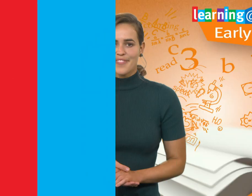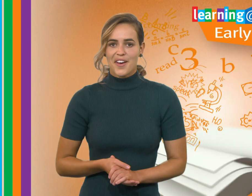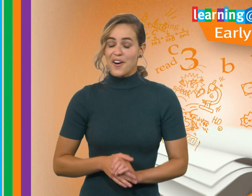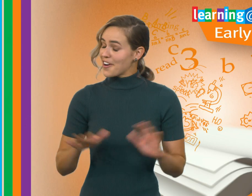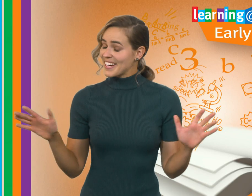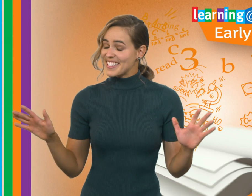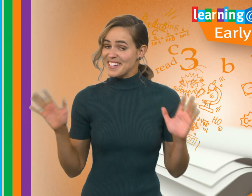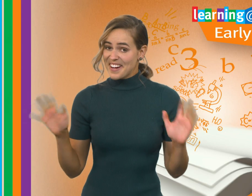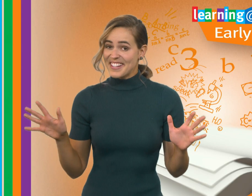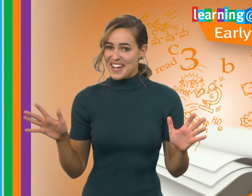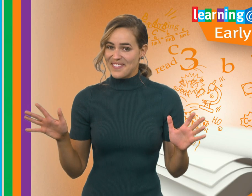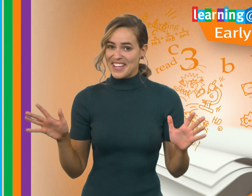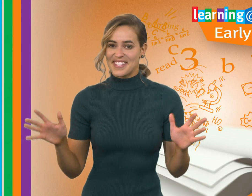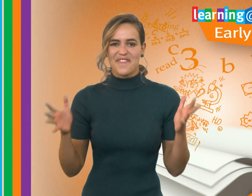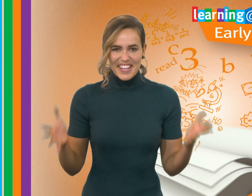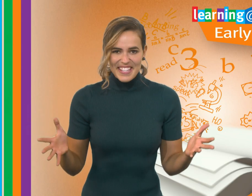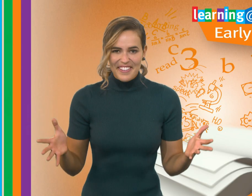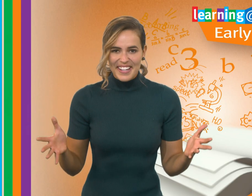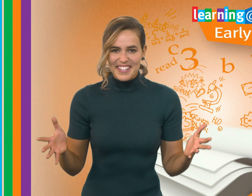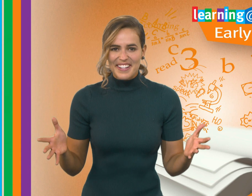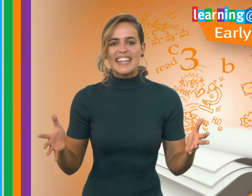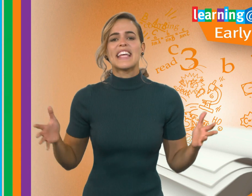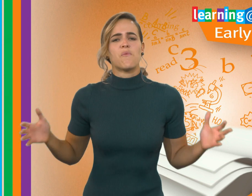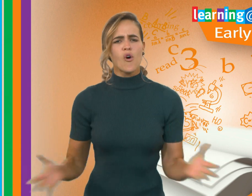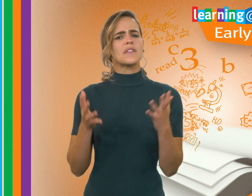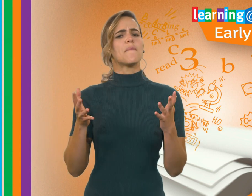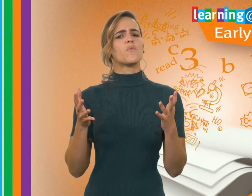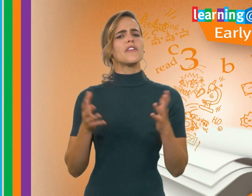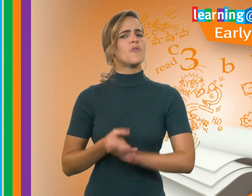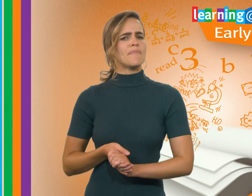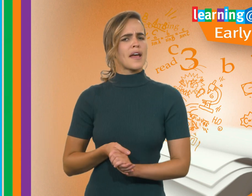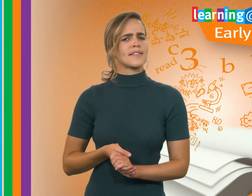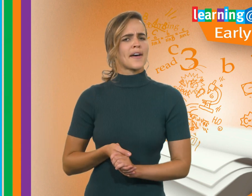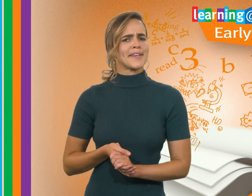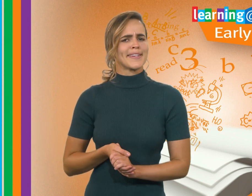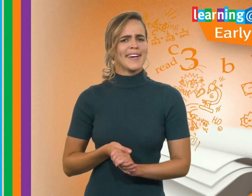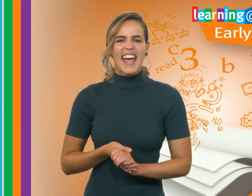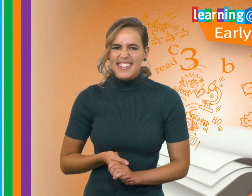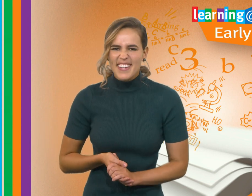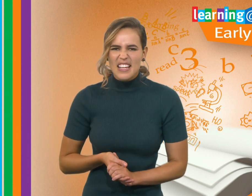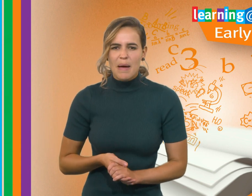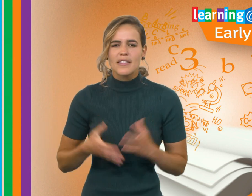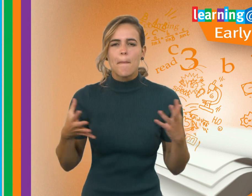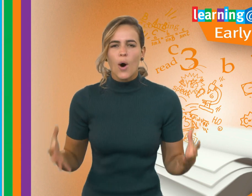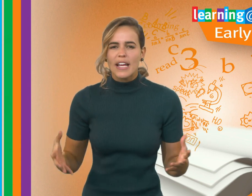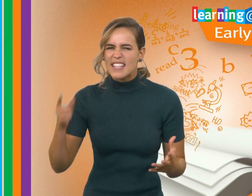All right, kids, you know what time it is. The first thing we’re going to do, is get warmed up with a movement exercise. Exercise makes our bodies,